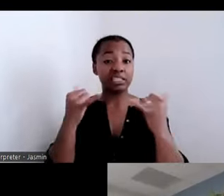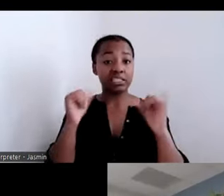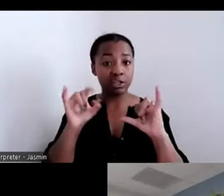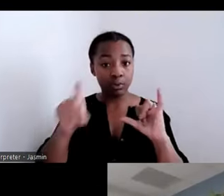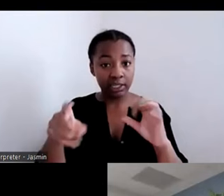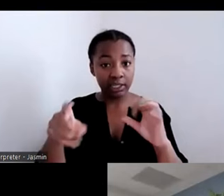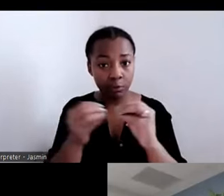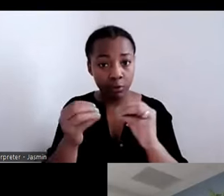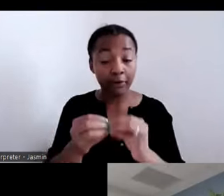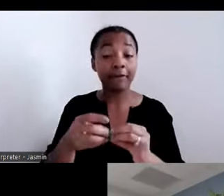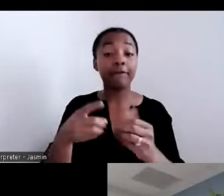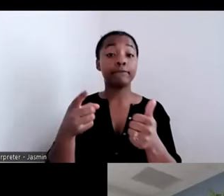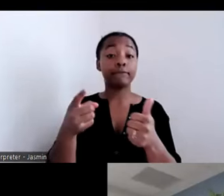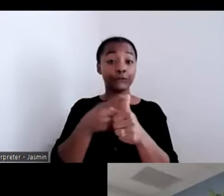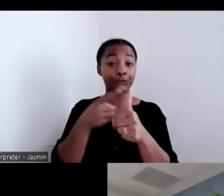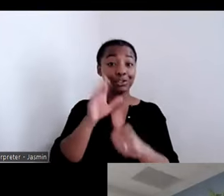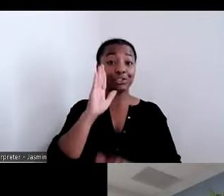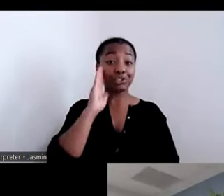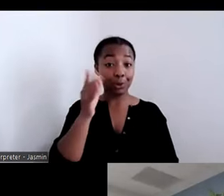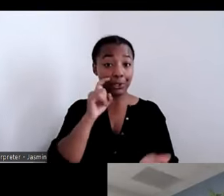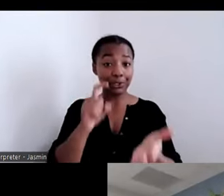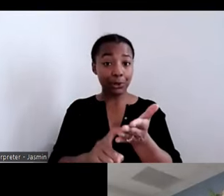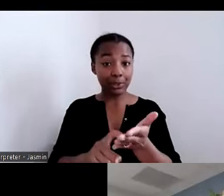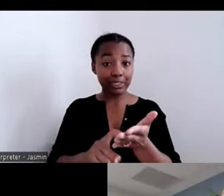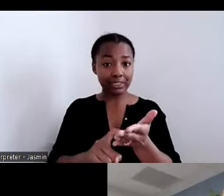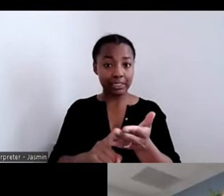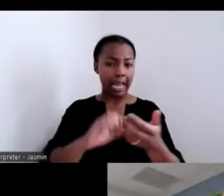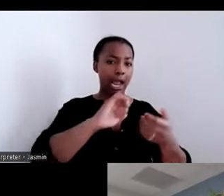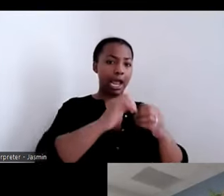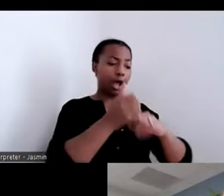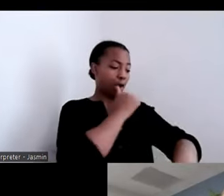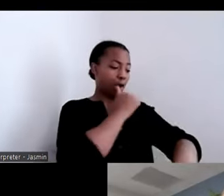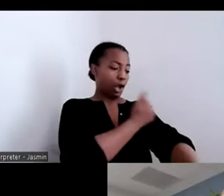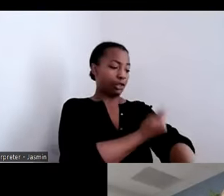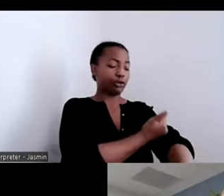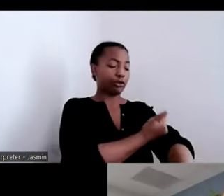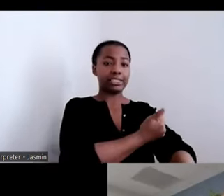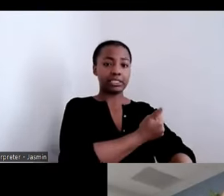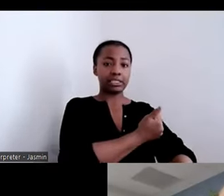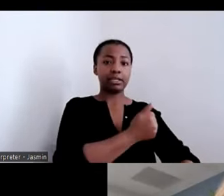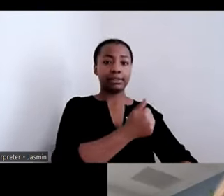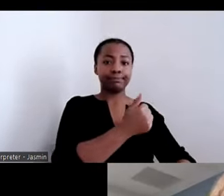authorize services is what is their level of functioning, and their symptoms. Not all